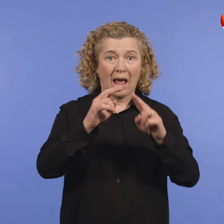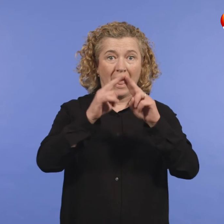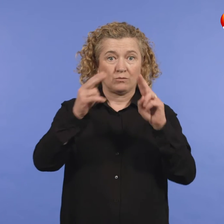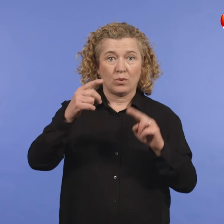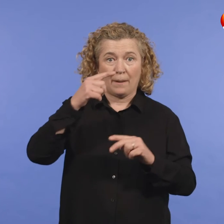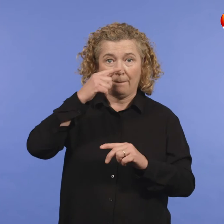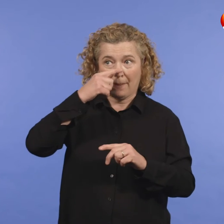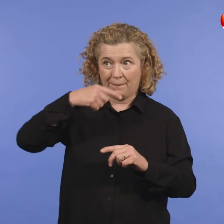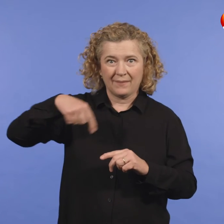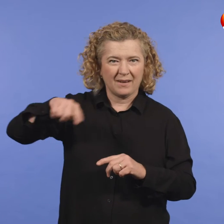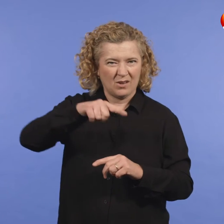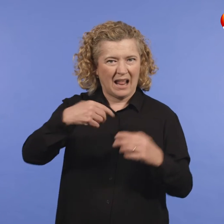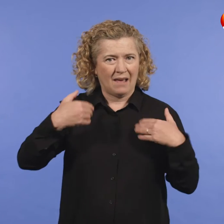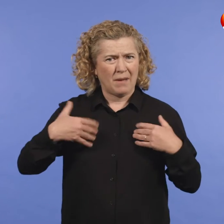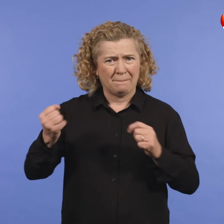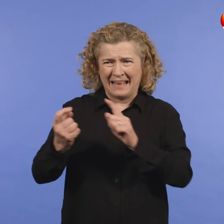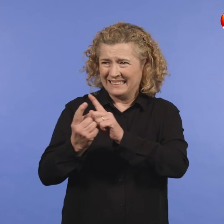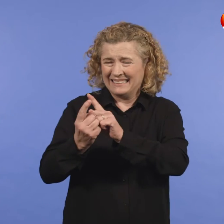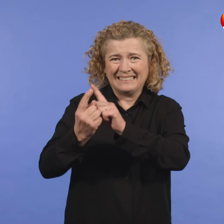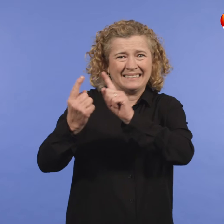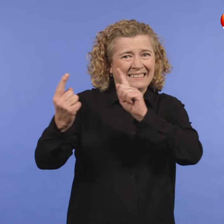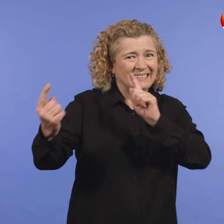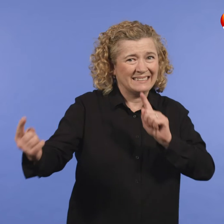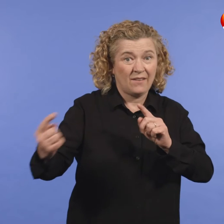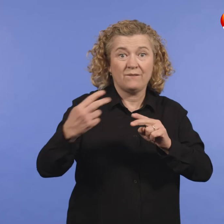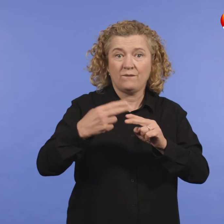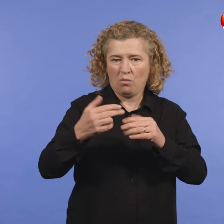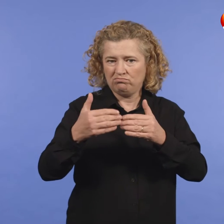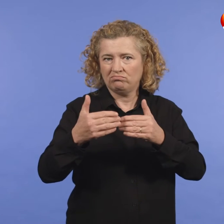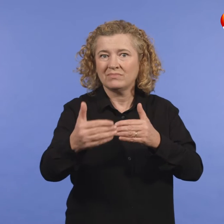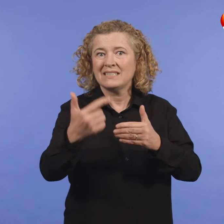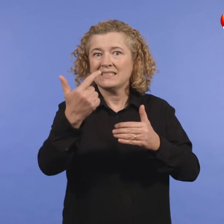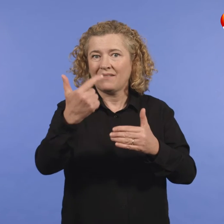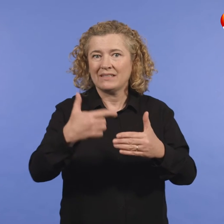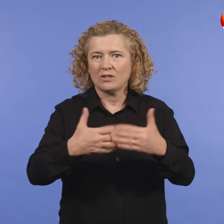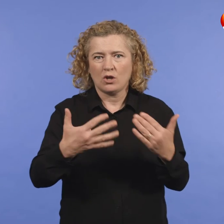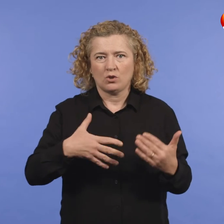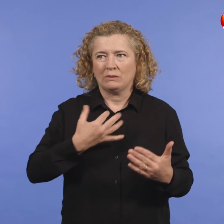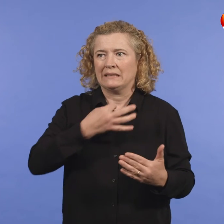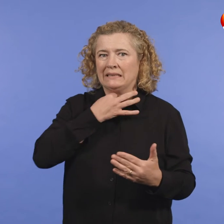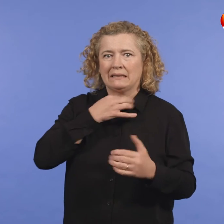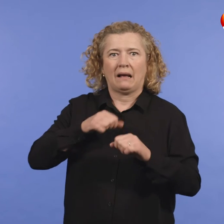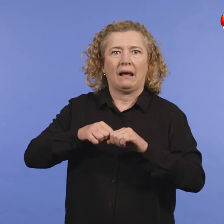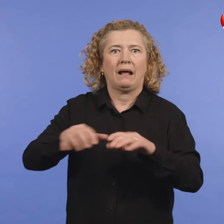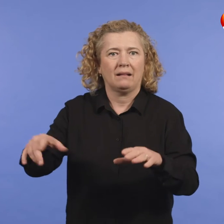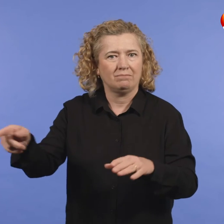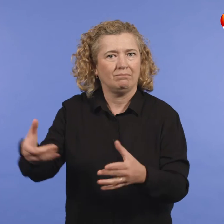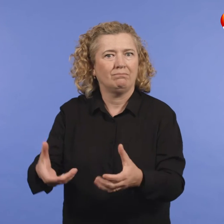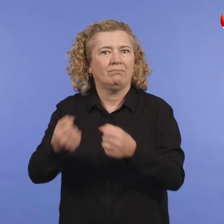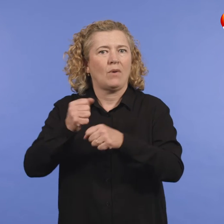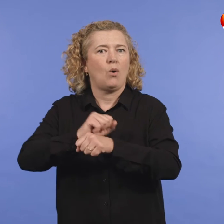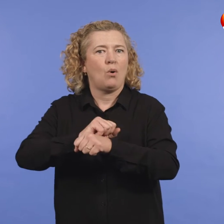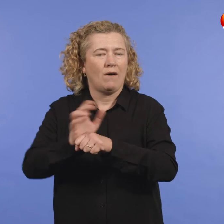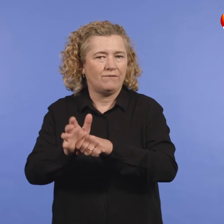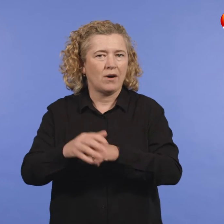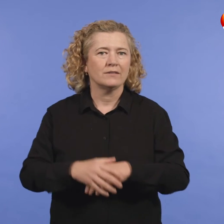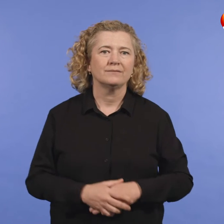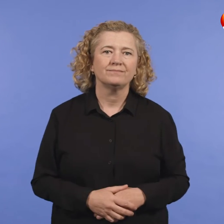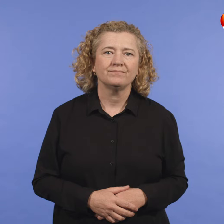You must stay away from the other people in your household as much as possible, to reduce the risk of them getting COVID-19.